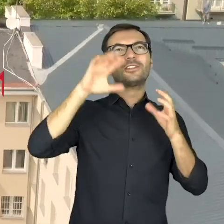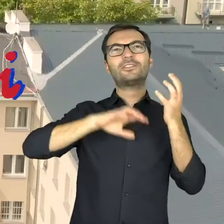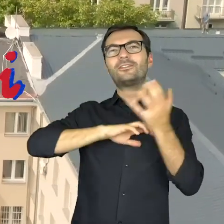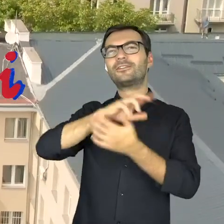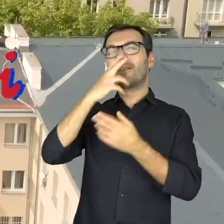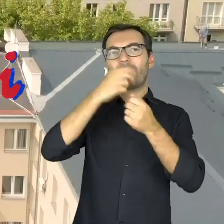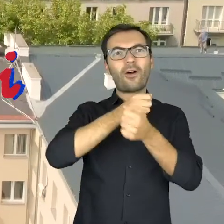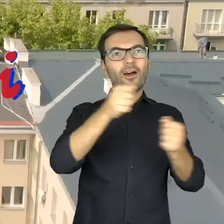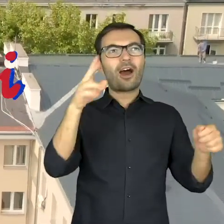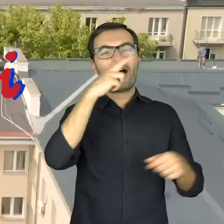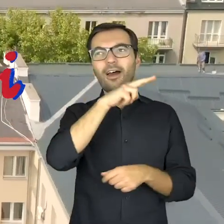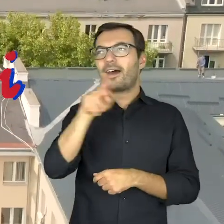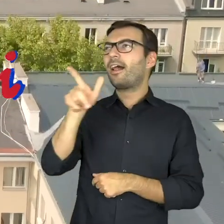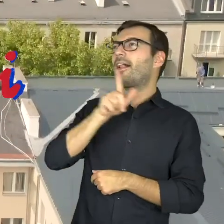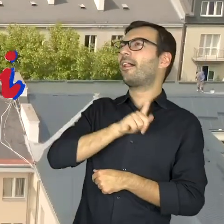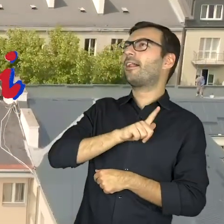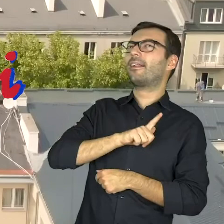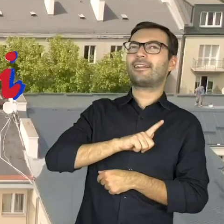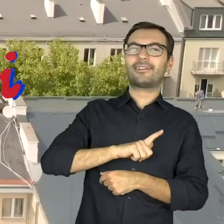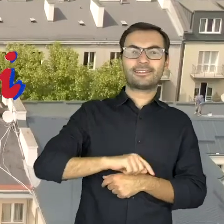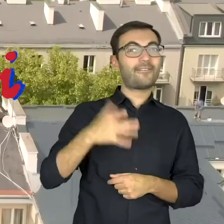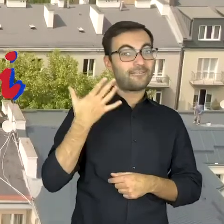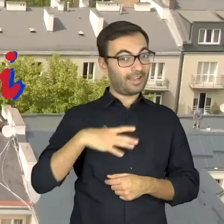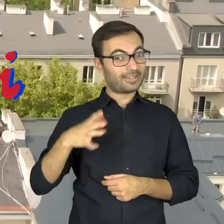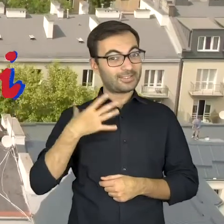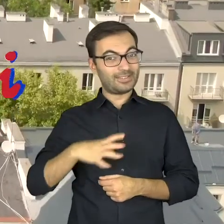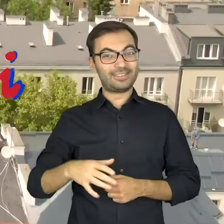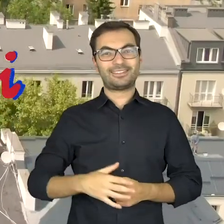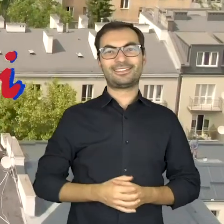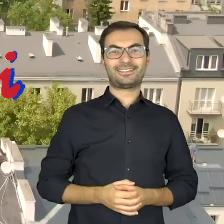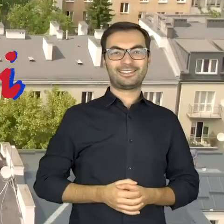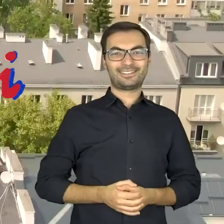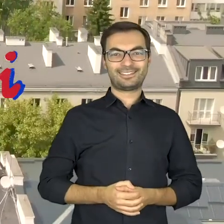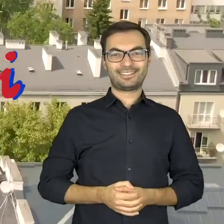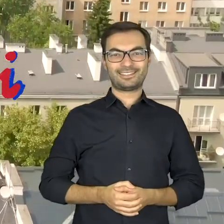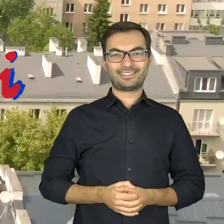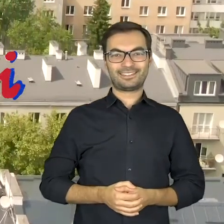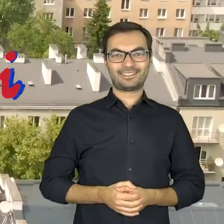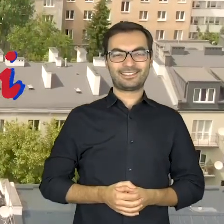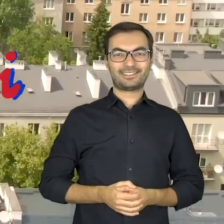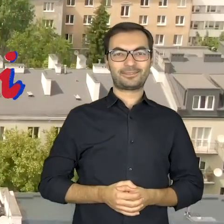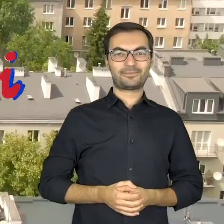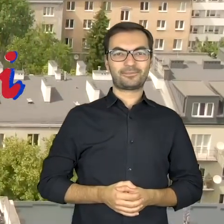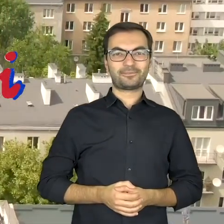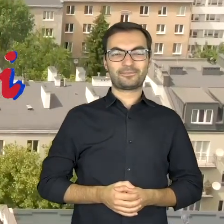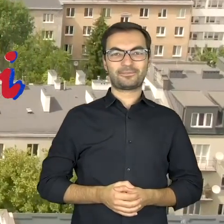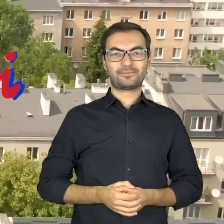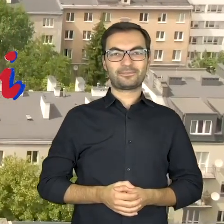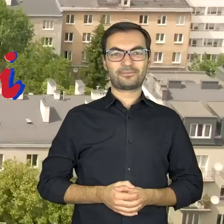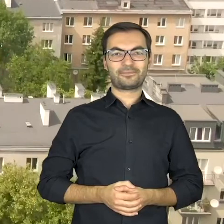The Rose Street episode 2